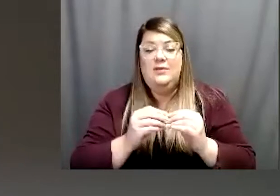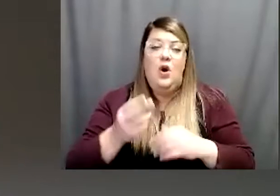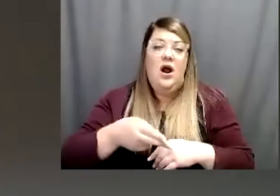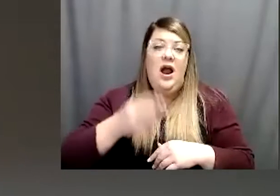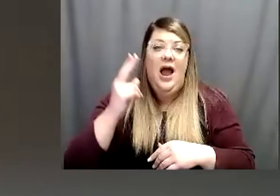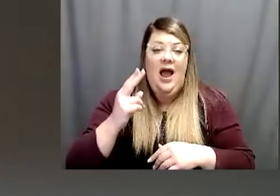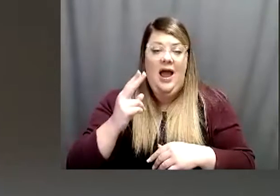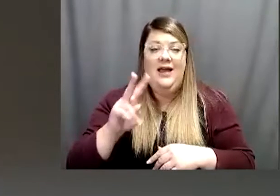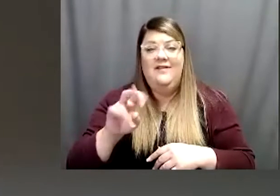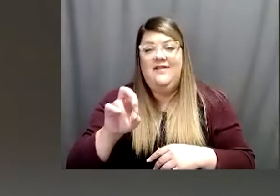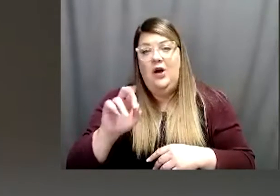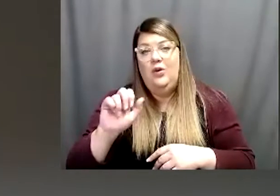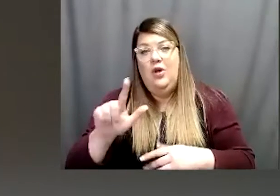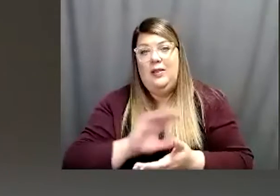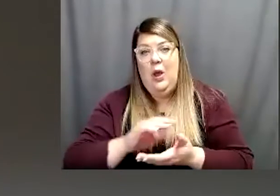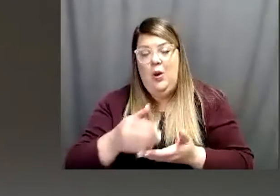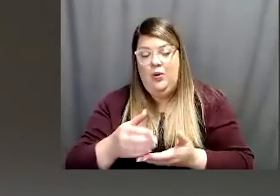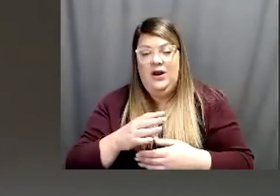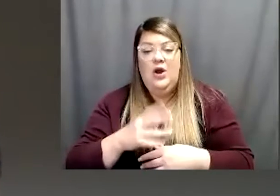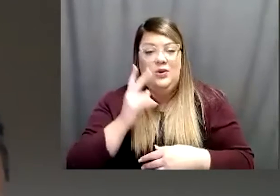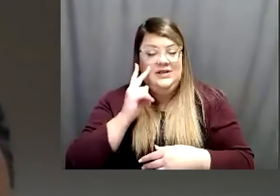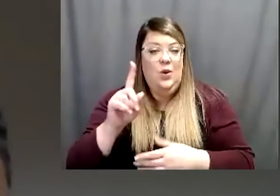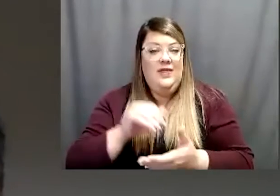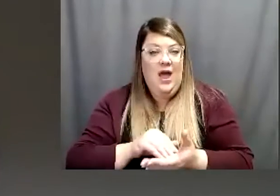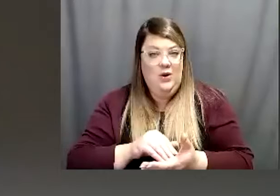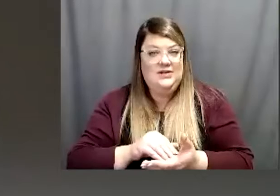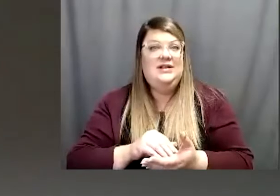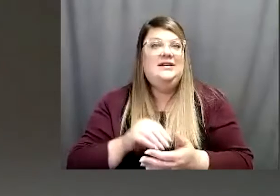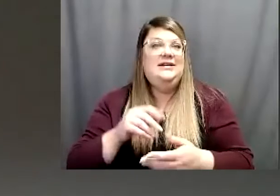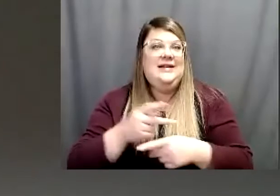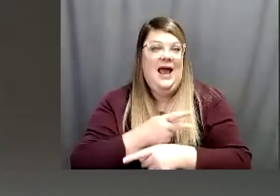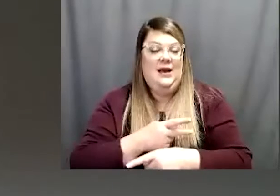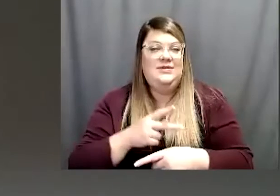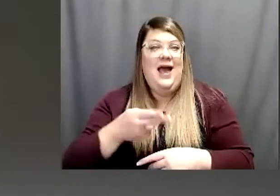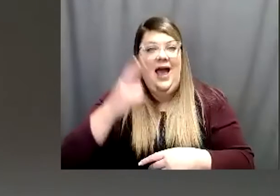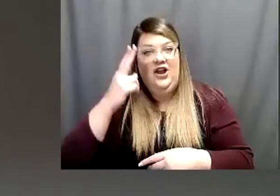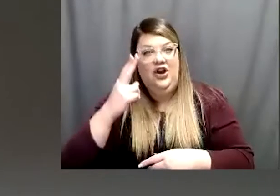loads it's roughly 1,000 times higher higher viral load with the with that with the alpha variant